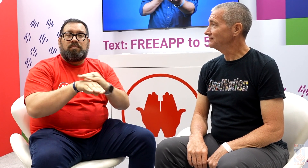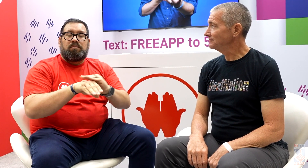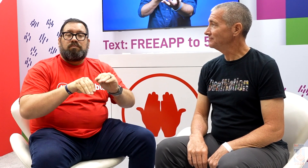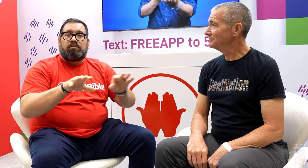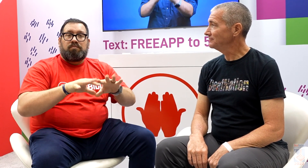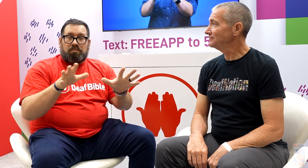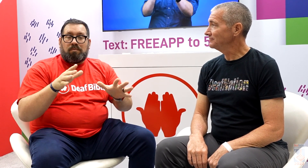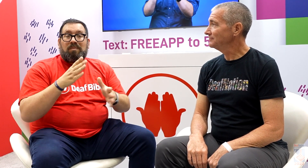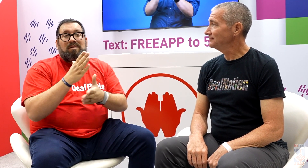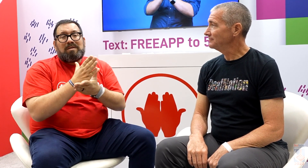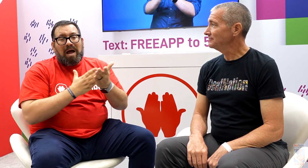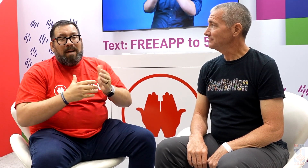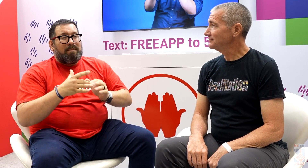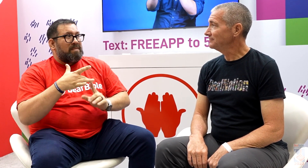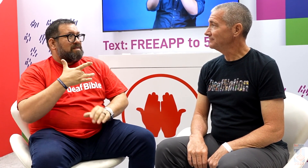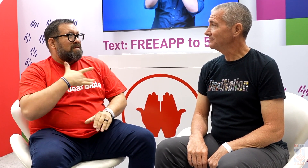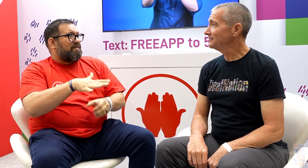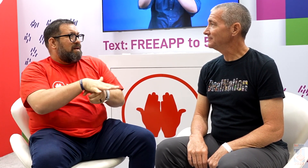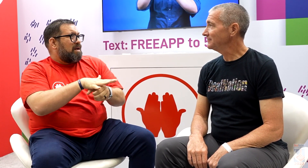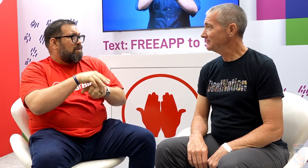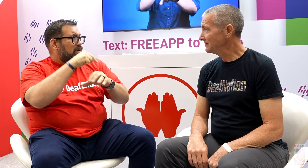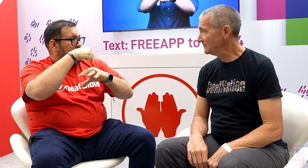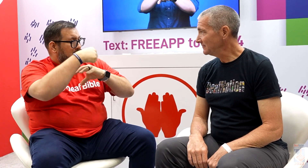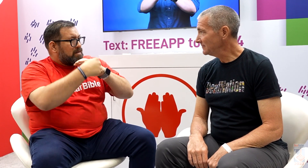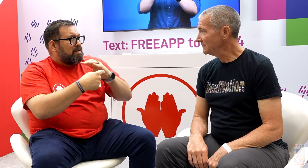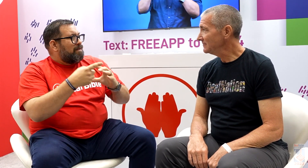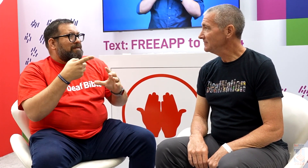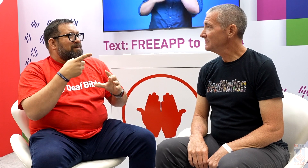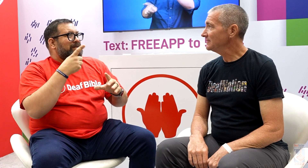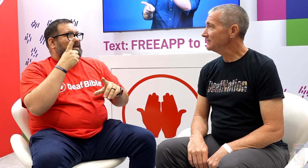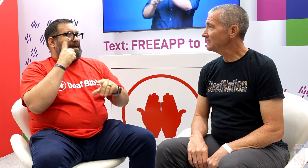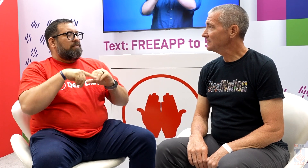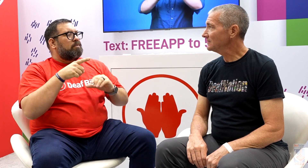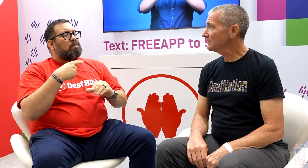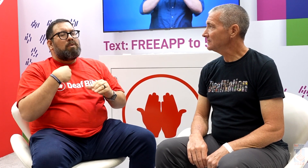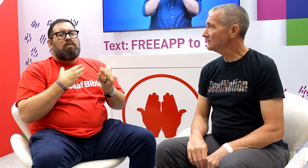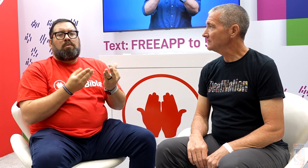There are some areas across the world that we can’t do this in